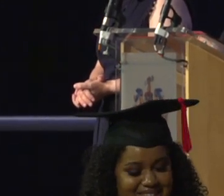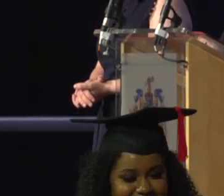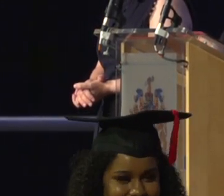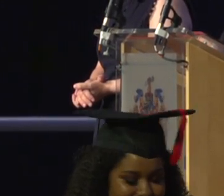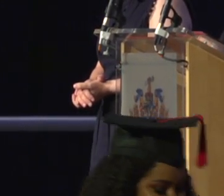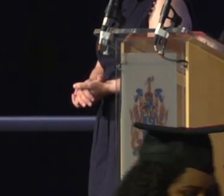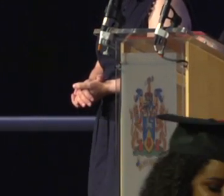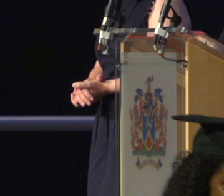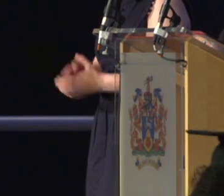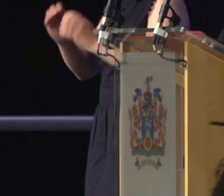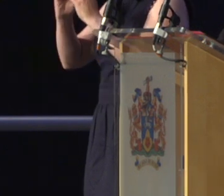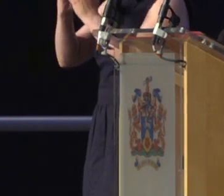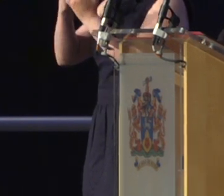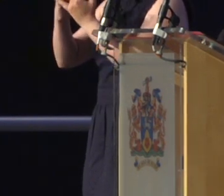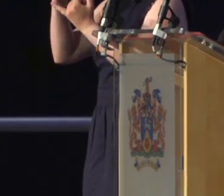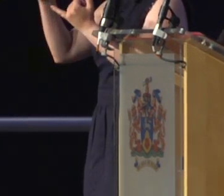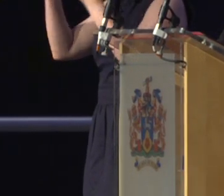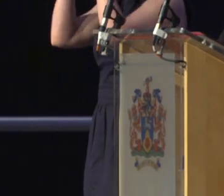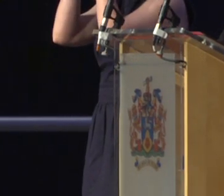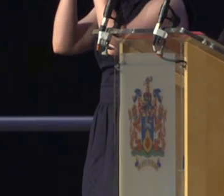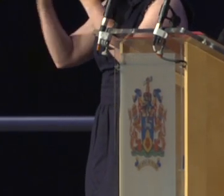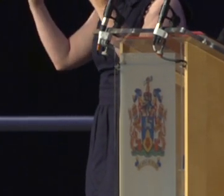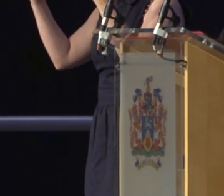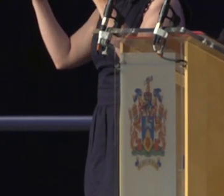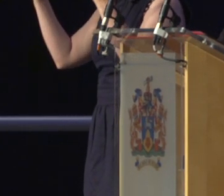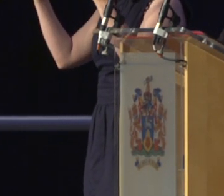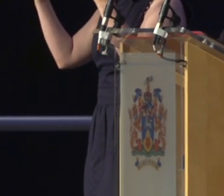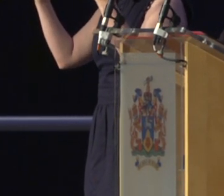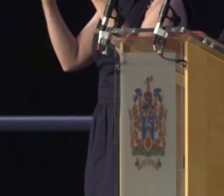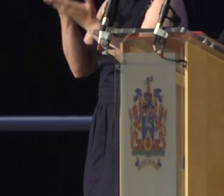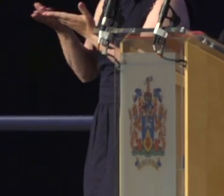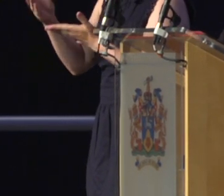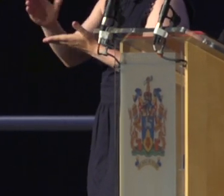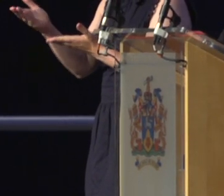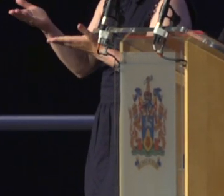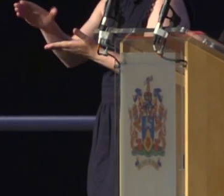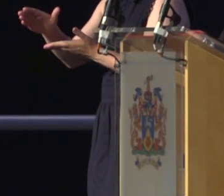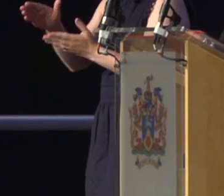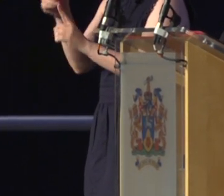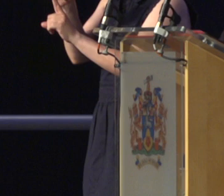Bachelor of Science with Honours in Archeology and Anthropology